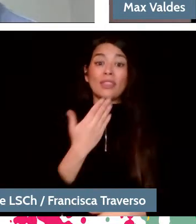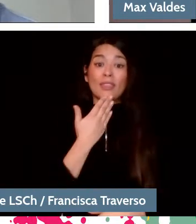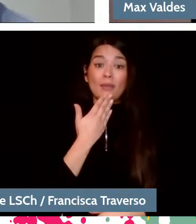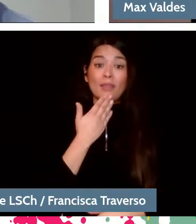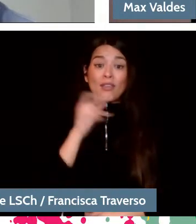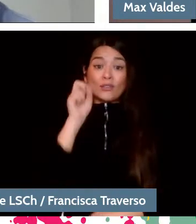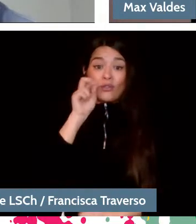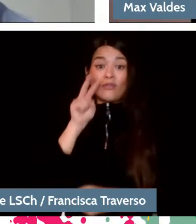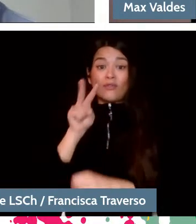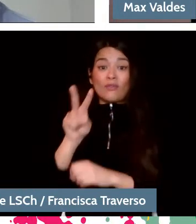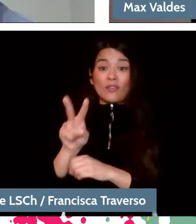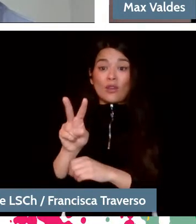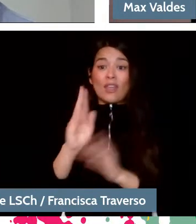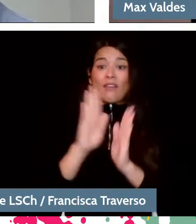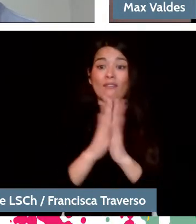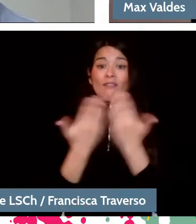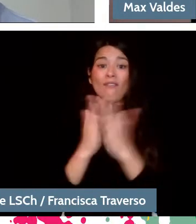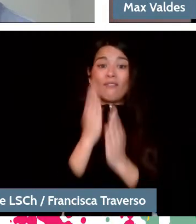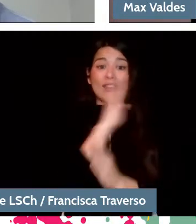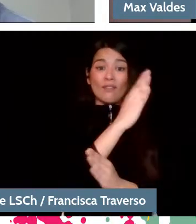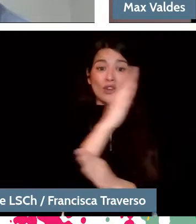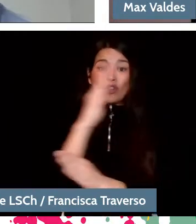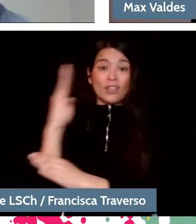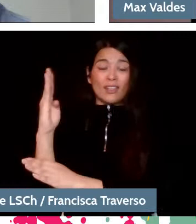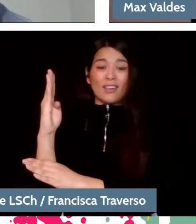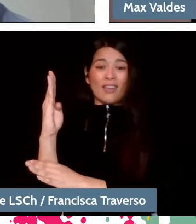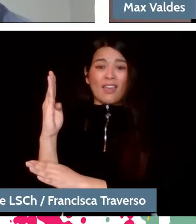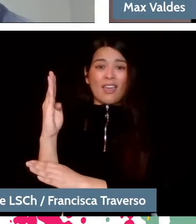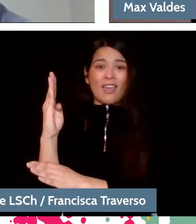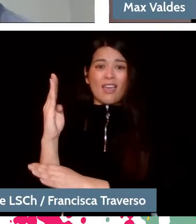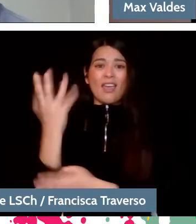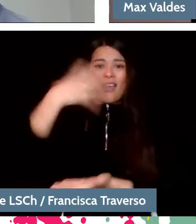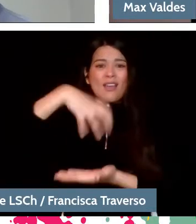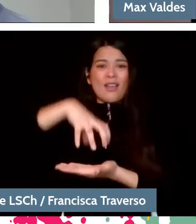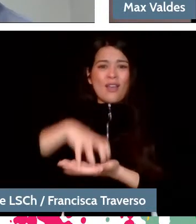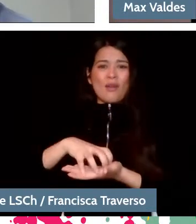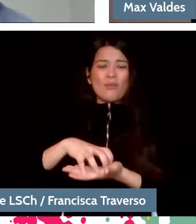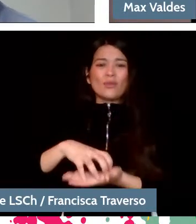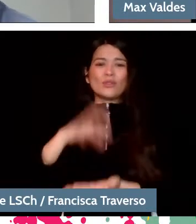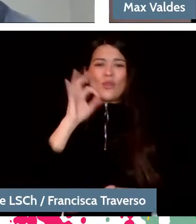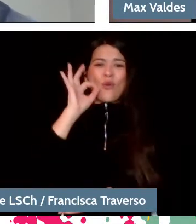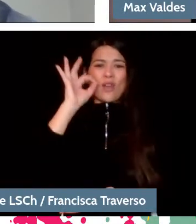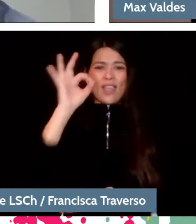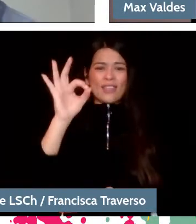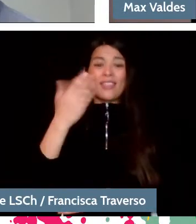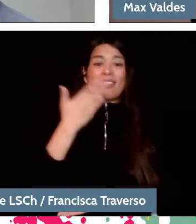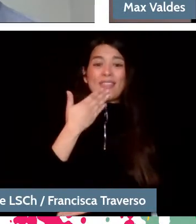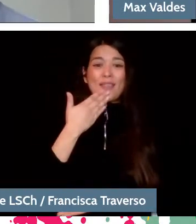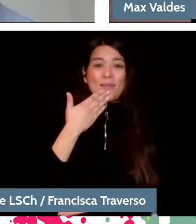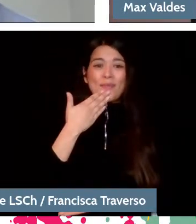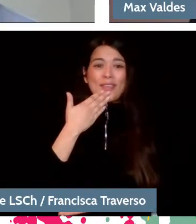that the Campus Oriente library is transmitting from its hall. So, greetings to all the people who are here with me at Campus Oriente.